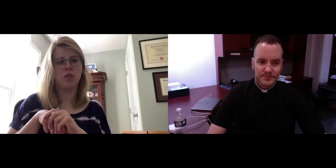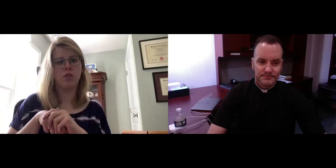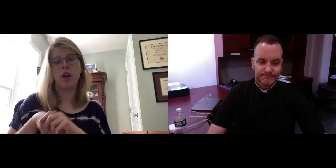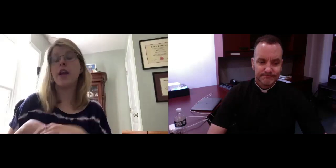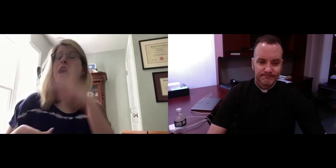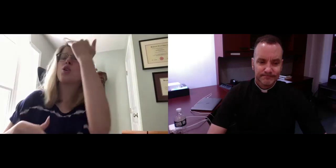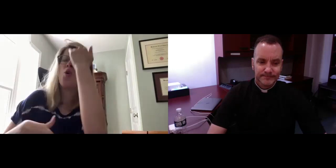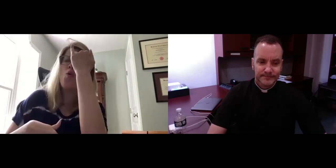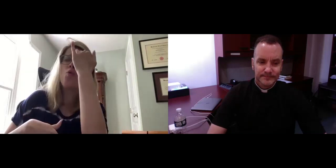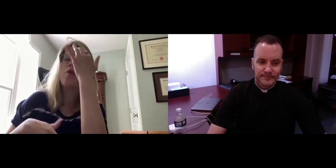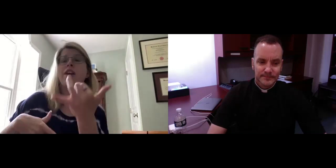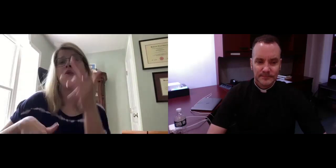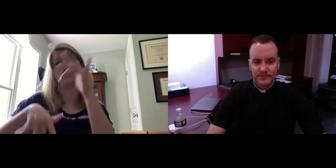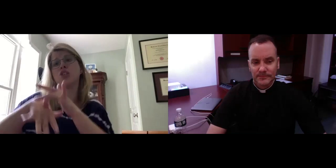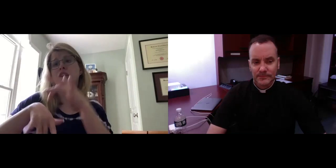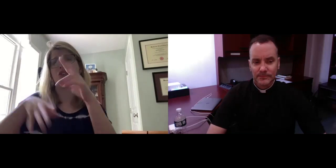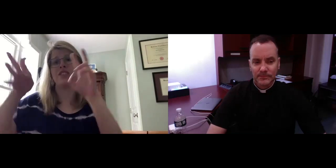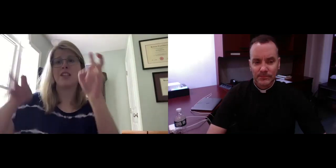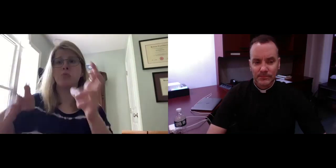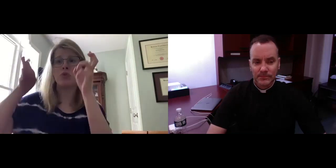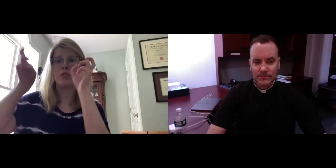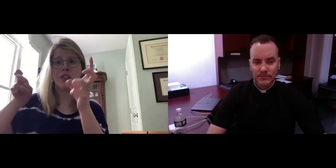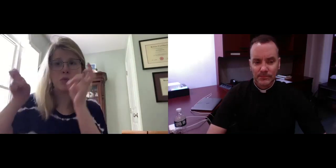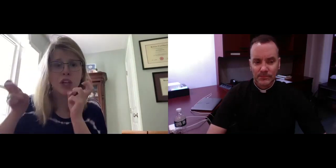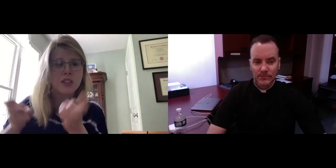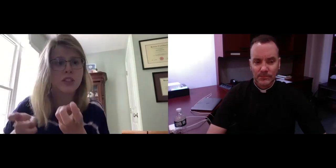to separate the good from the evil.